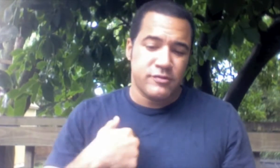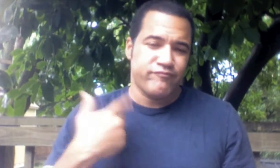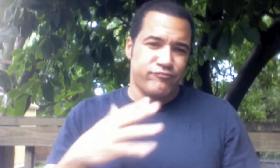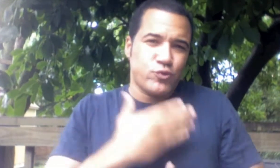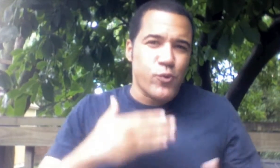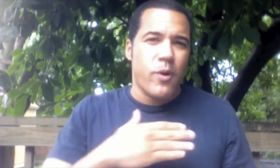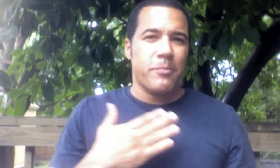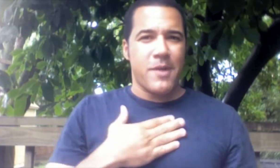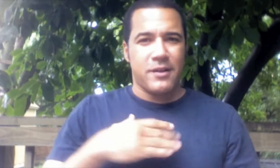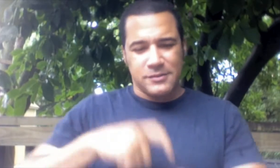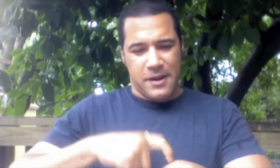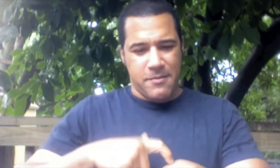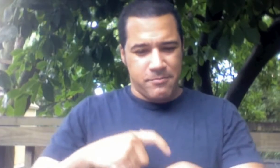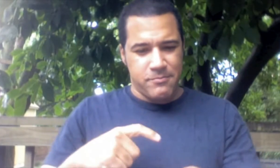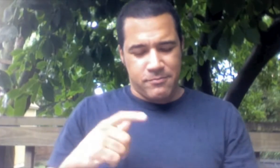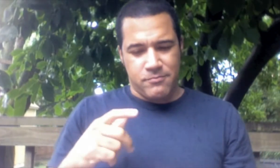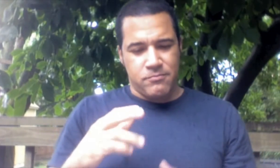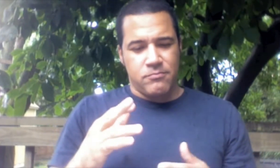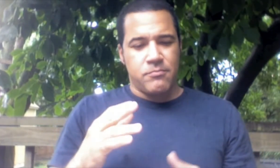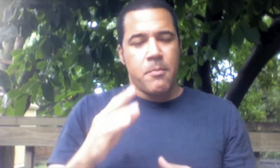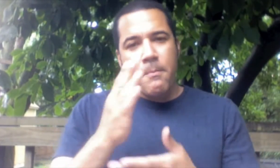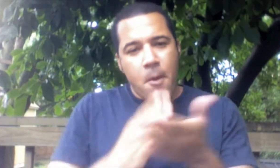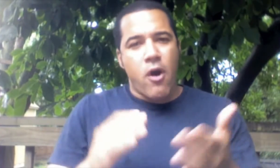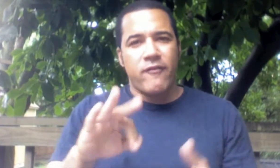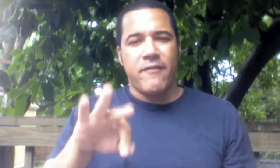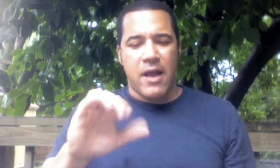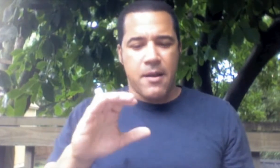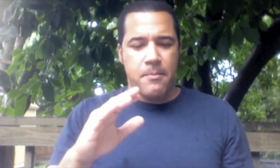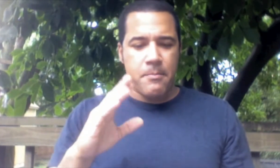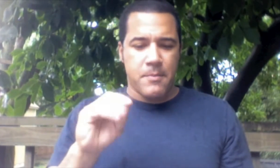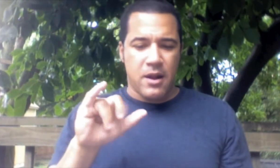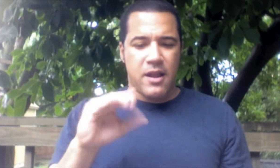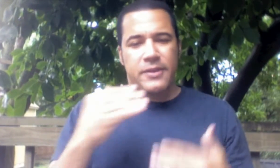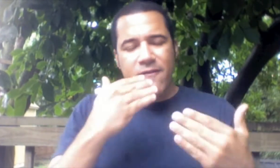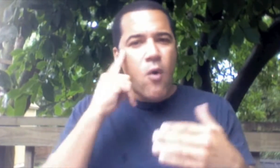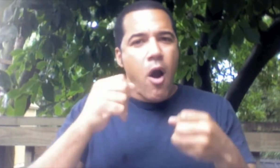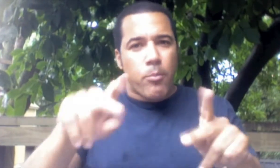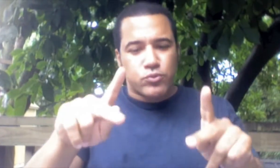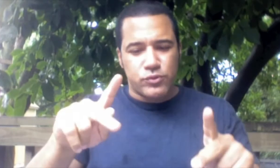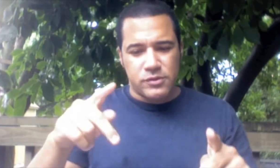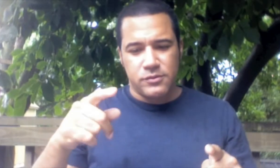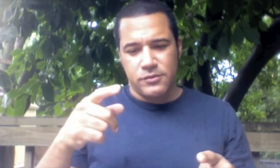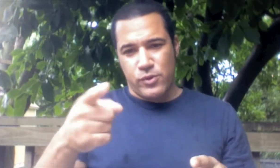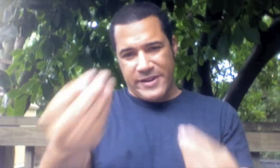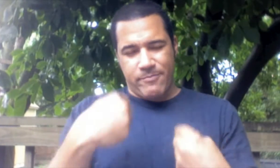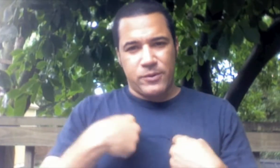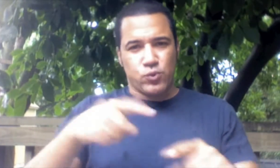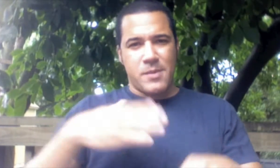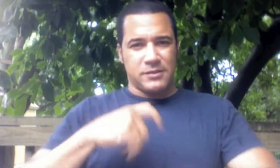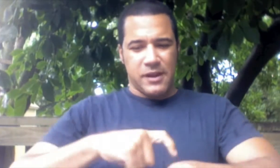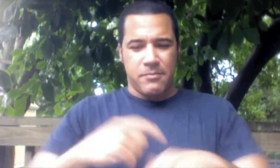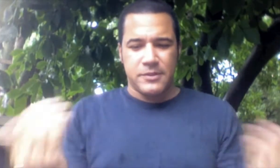I have enjoyed being a part of the faculty body and am thankful for the opportunities you have given me during my time here.